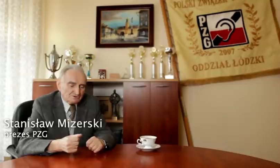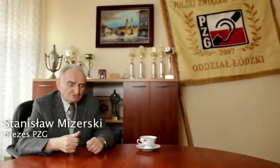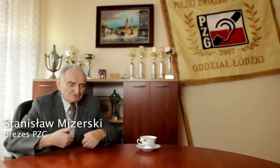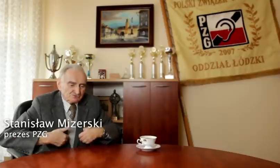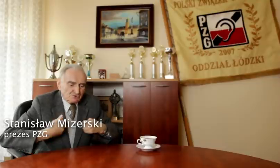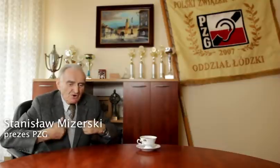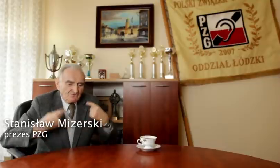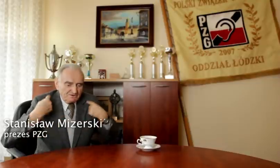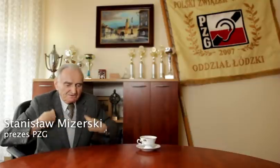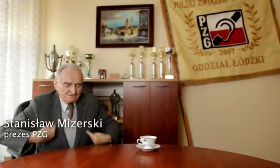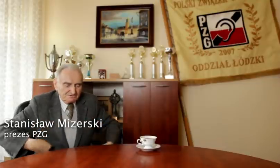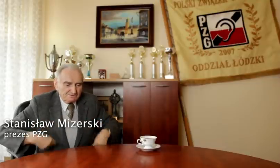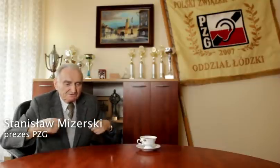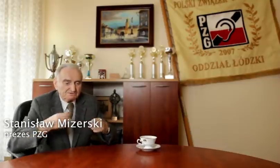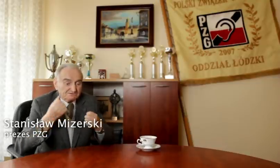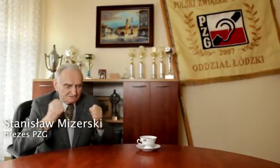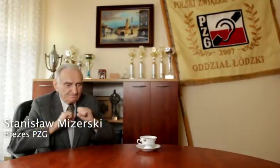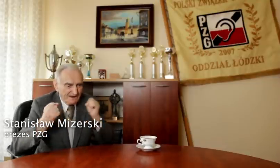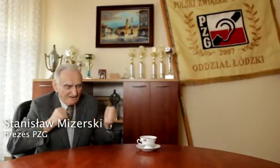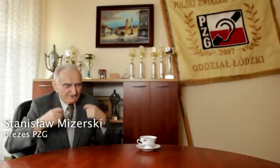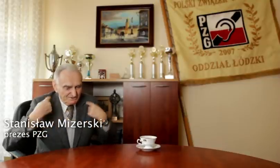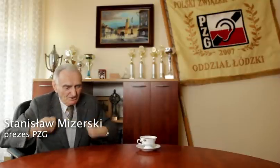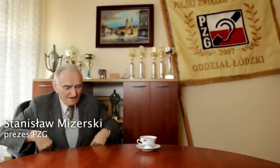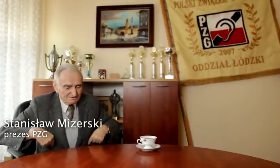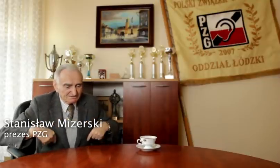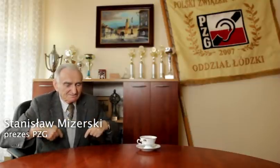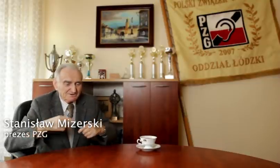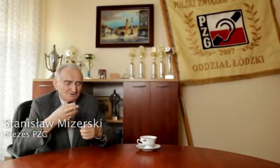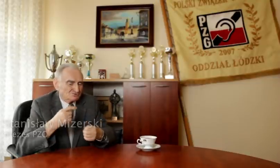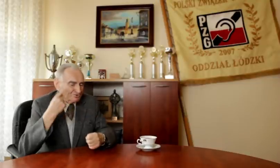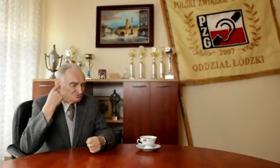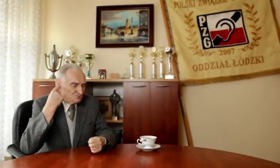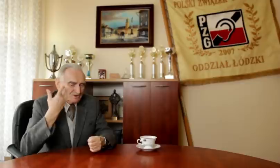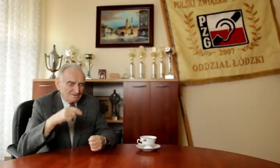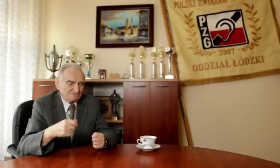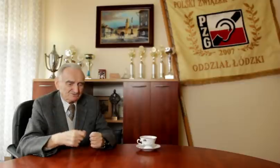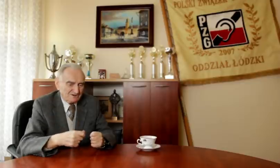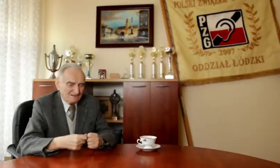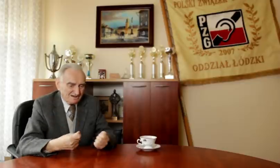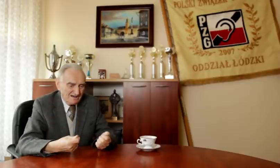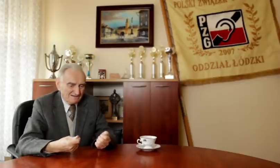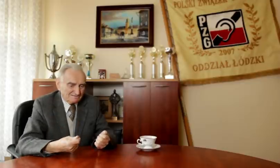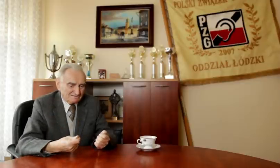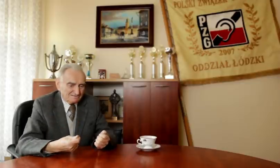We are healthy and efficient hearing loss itself does not make a problem.